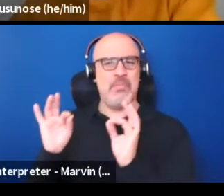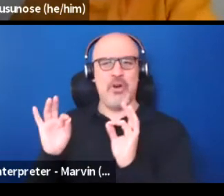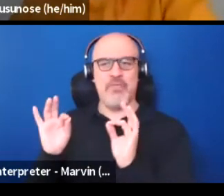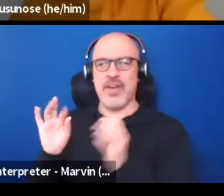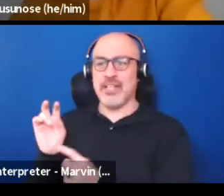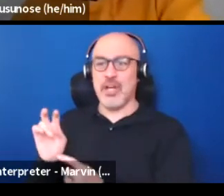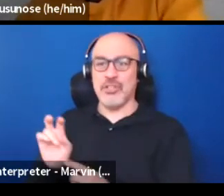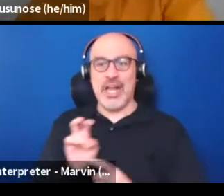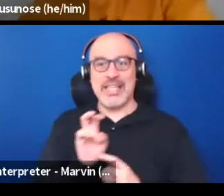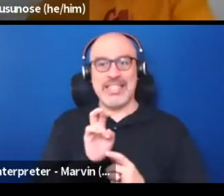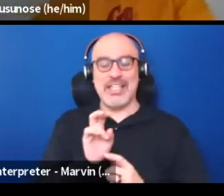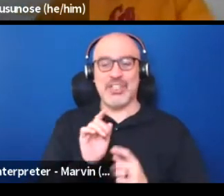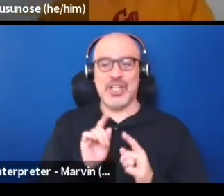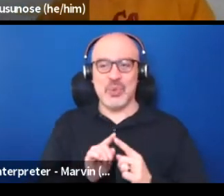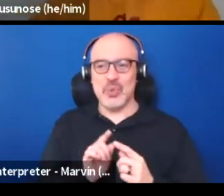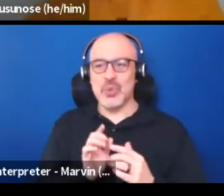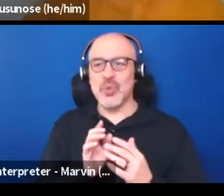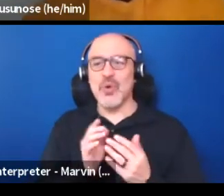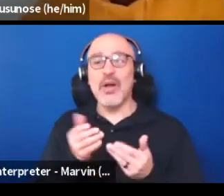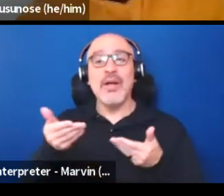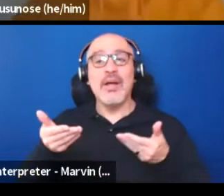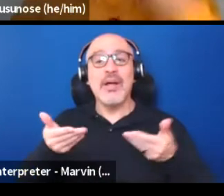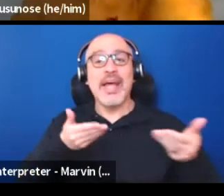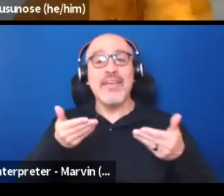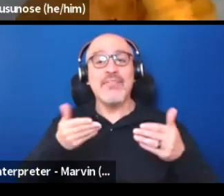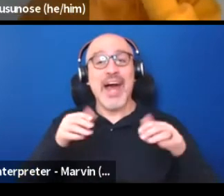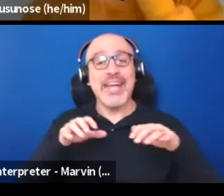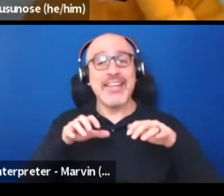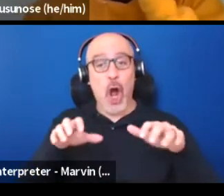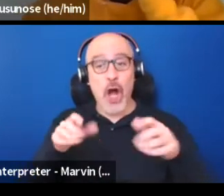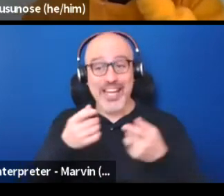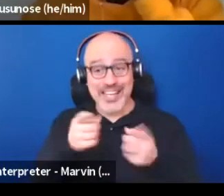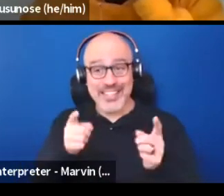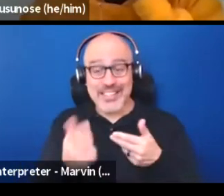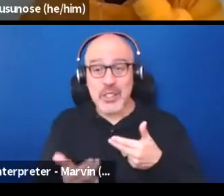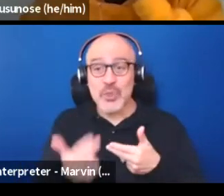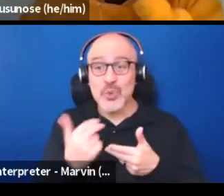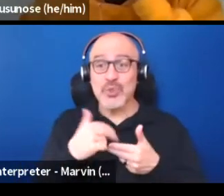to inviting the audience, to join the conversation